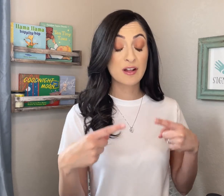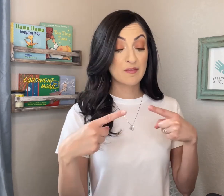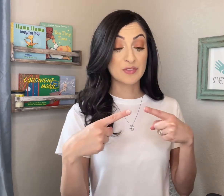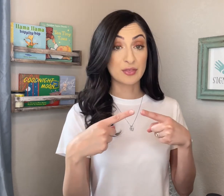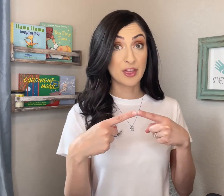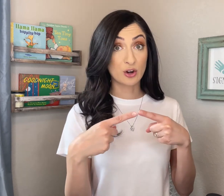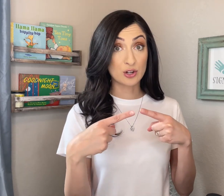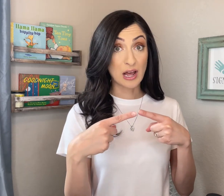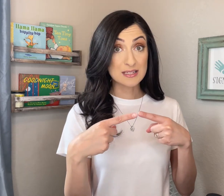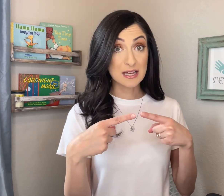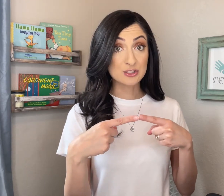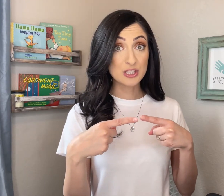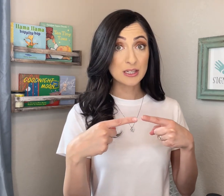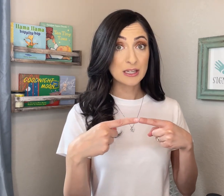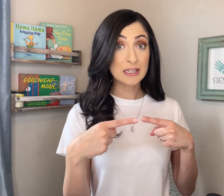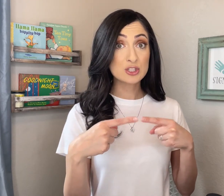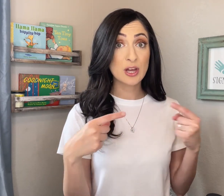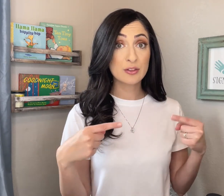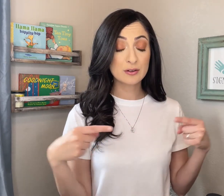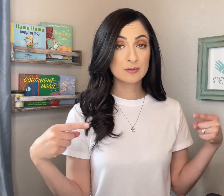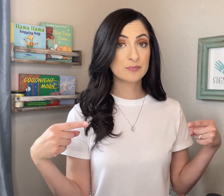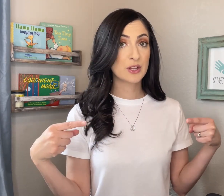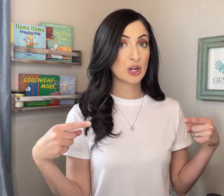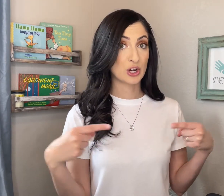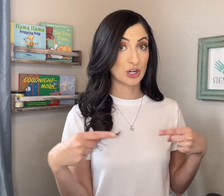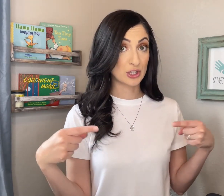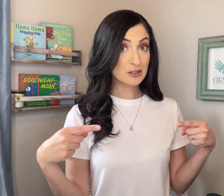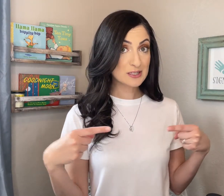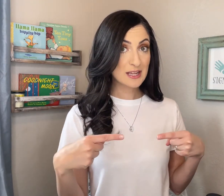that they are not touching each other. HURT.